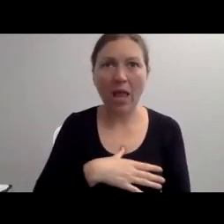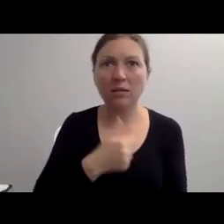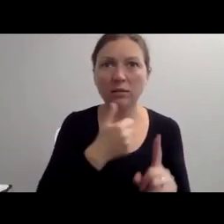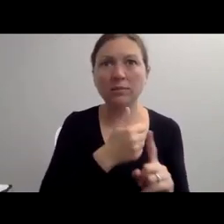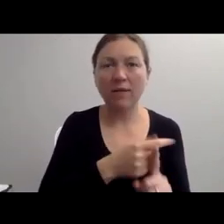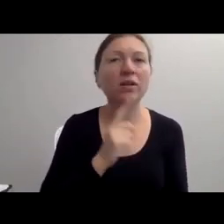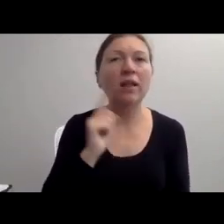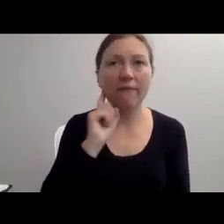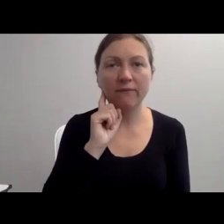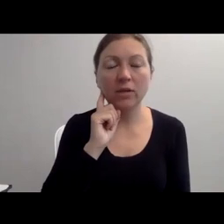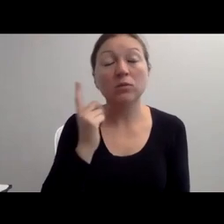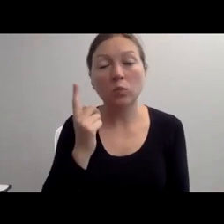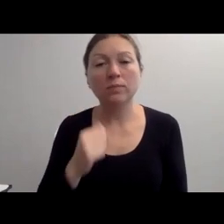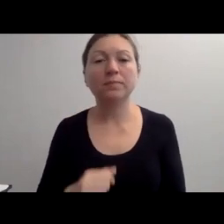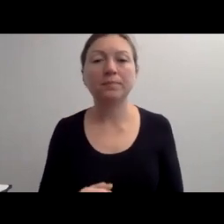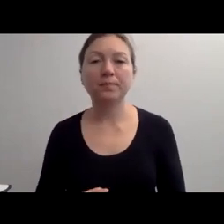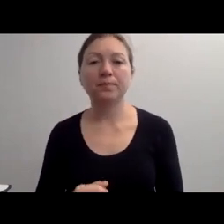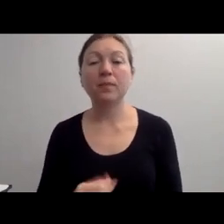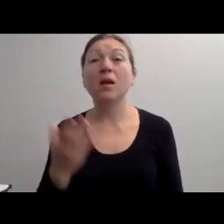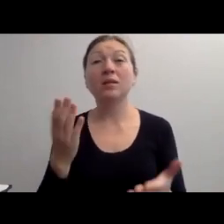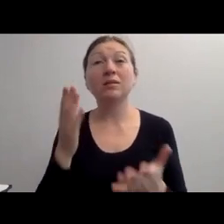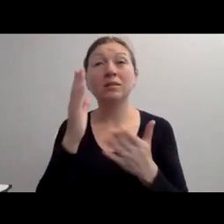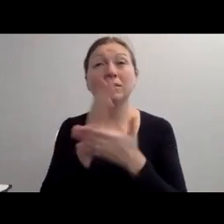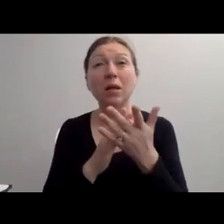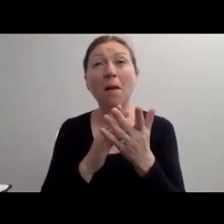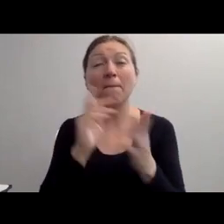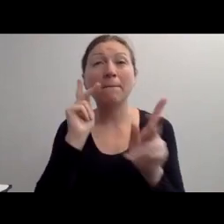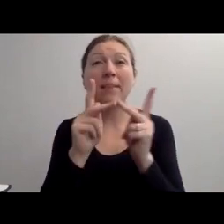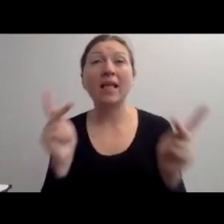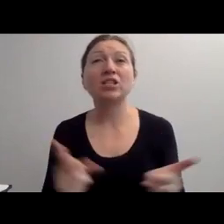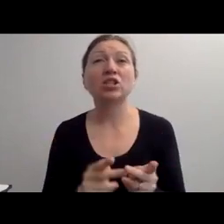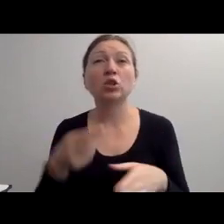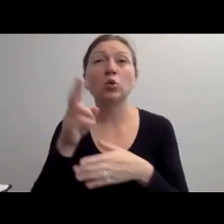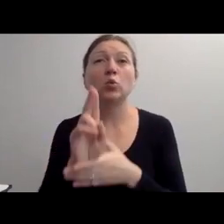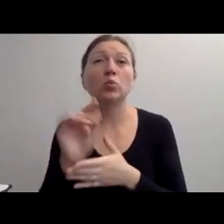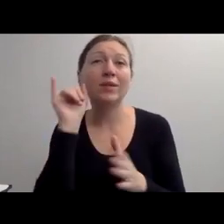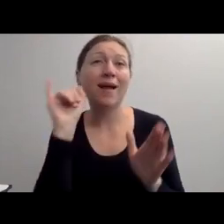YOUR QUESTIONS WILL BE ANSWERED IN THE FUTURE IN SOME SORT OF CONTENT FORM. A LOT OF GREAT QUESTIONS HERE TODAY."